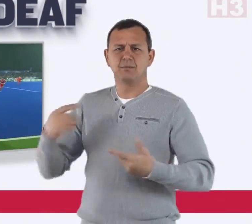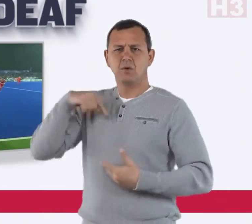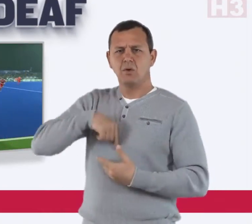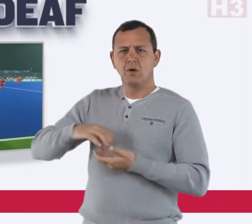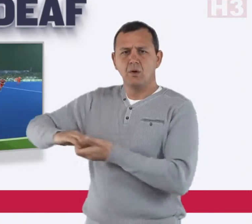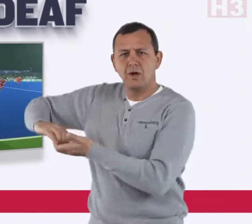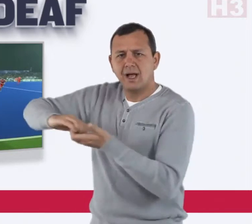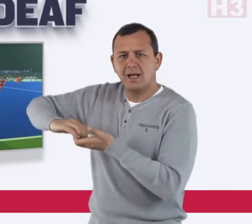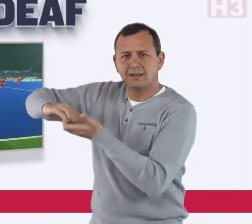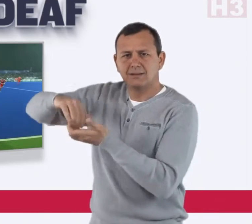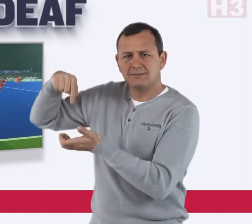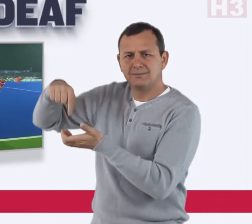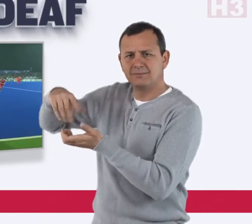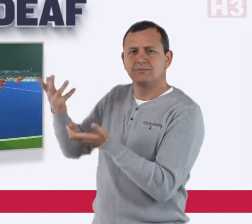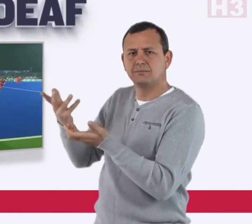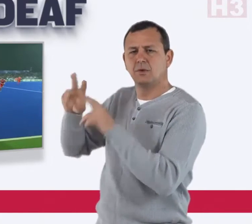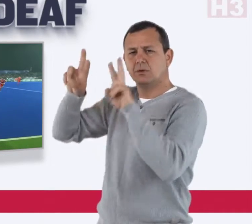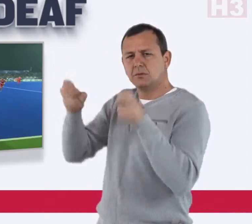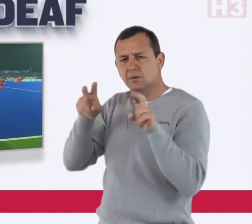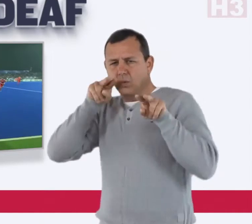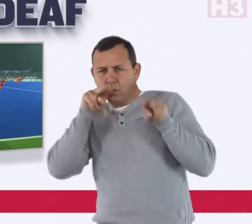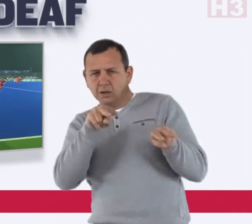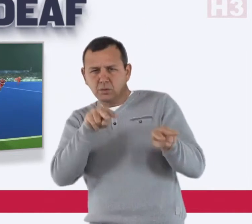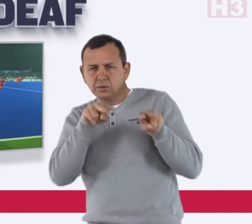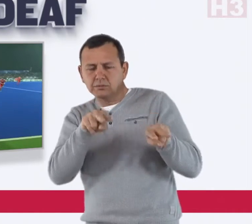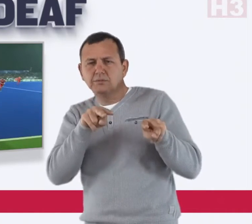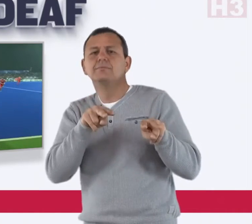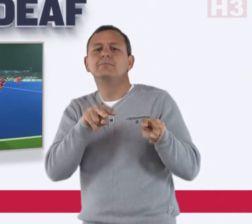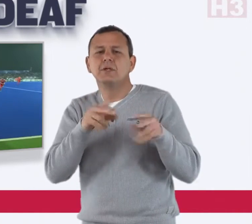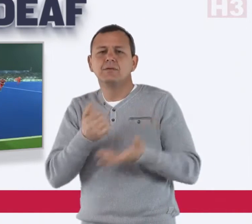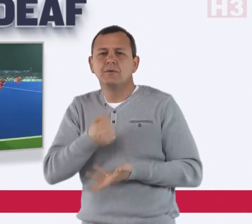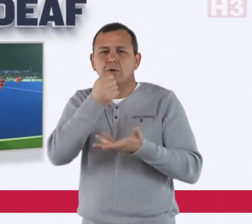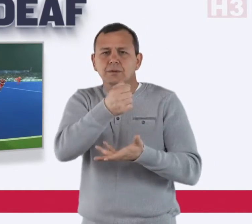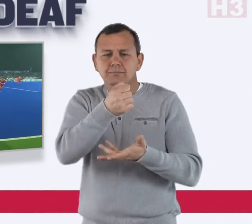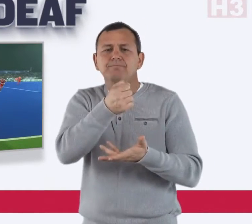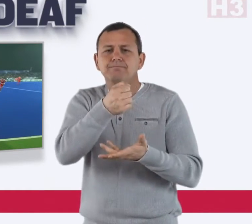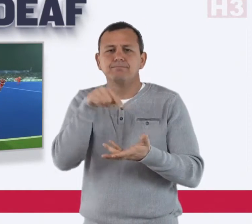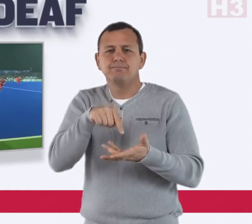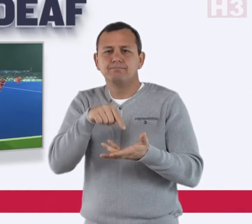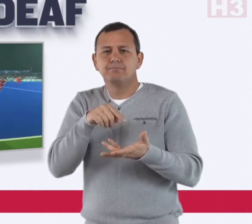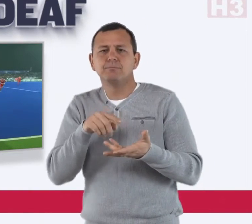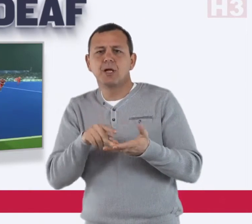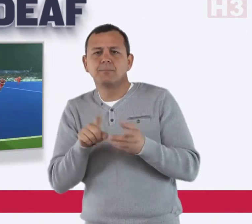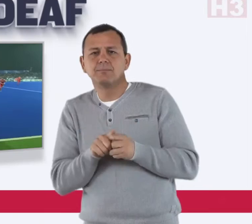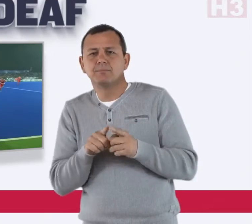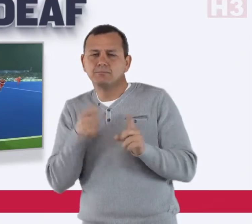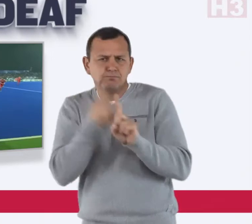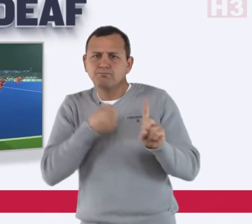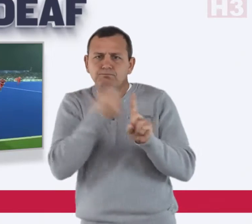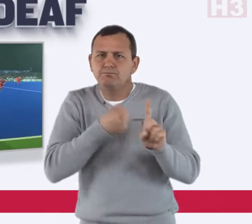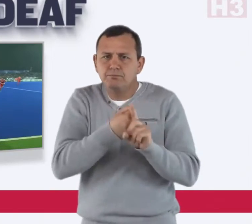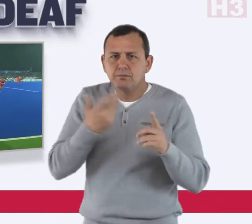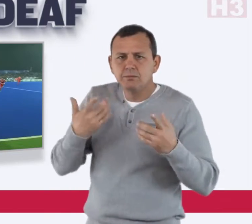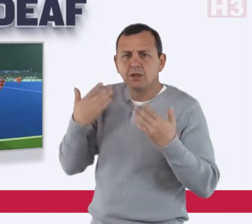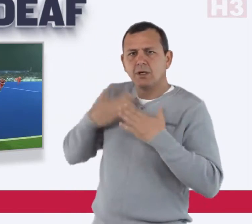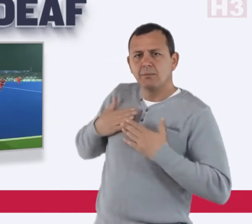An organization called Watchdog Foundation who promotes human